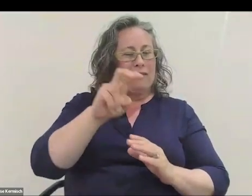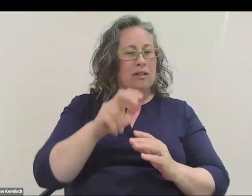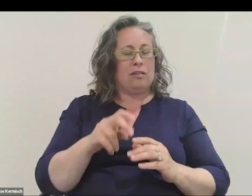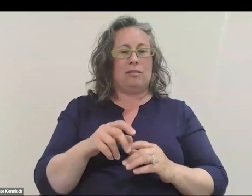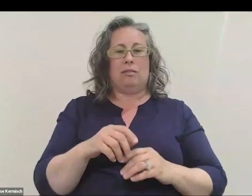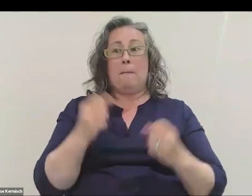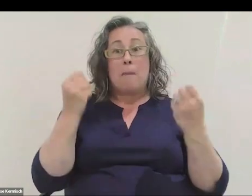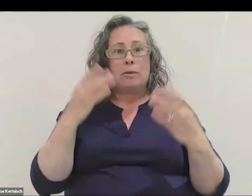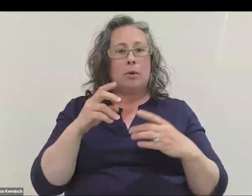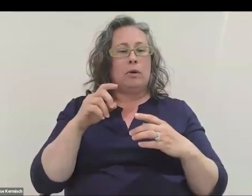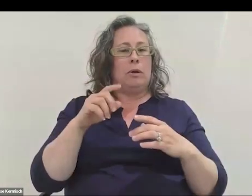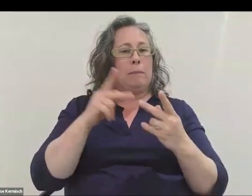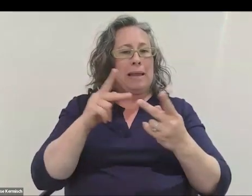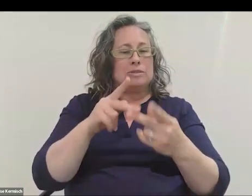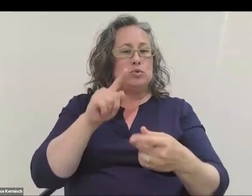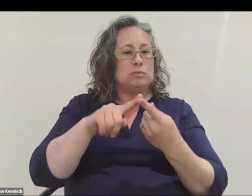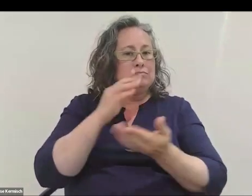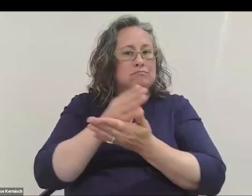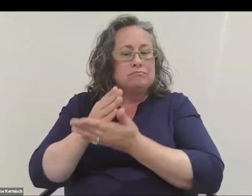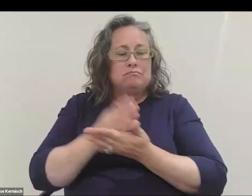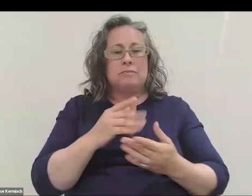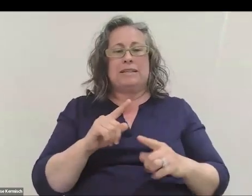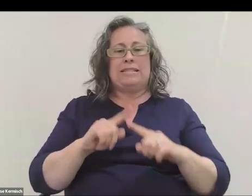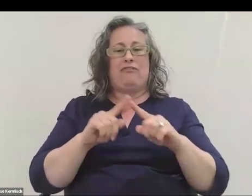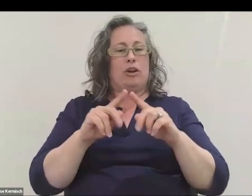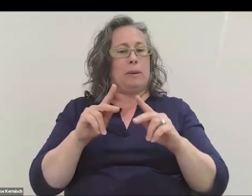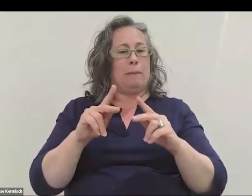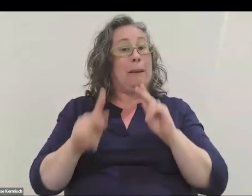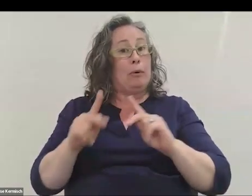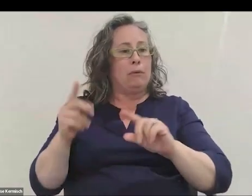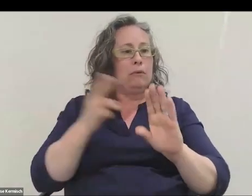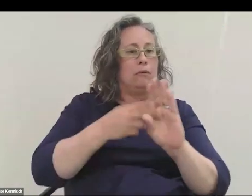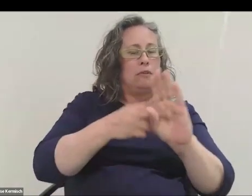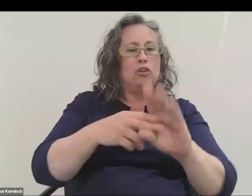and diverse types of people going. We can go often and frequently. We can come back home